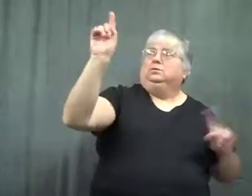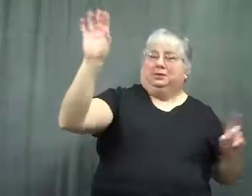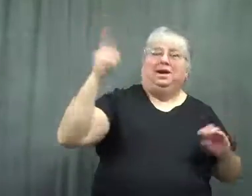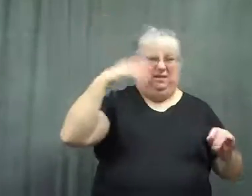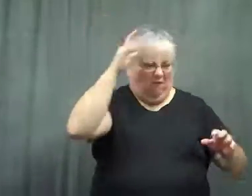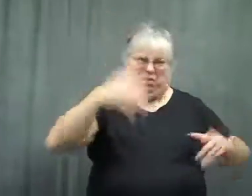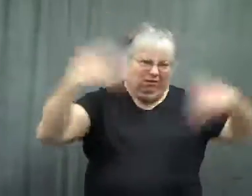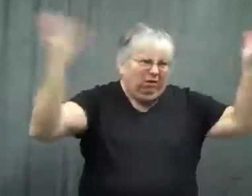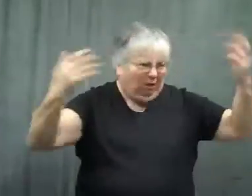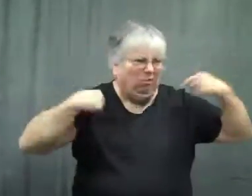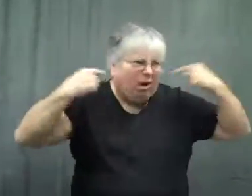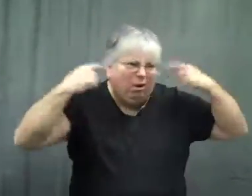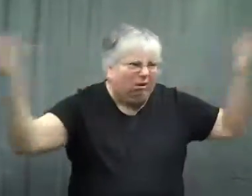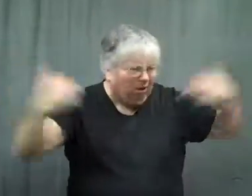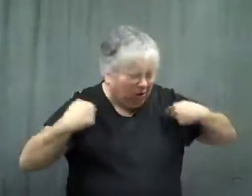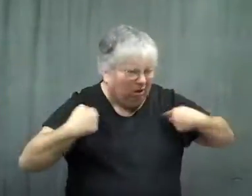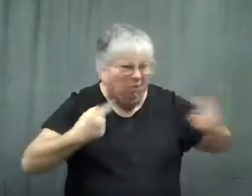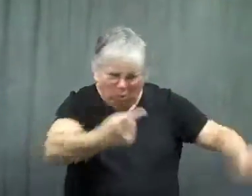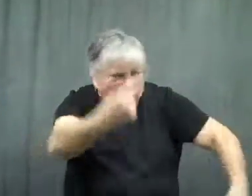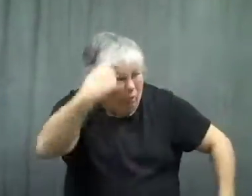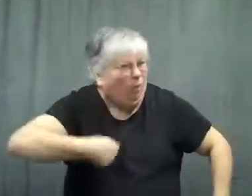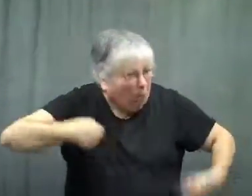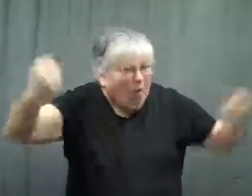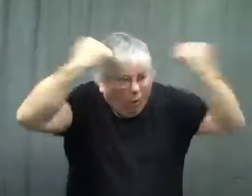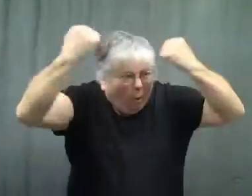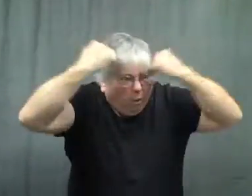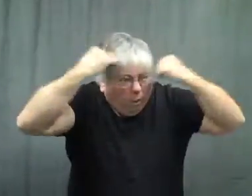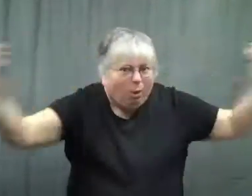My father is angrily gesturing that he can drive and he's no dummy.